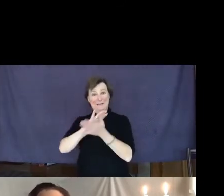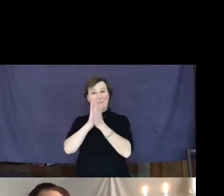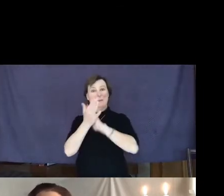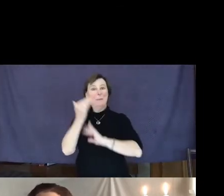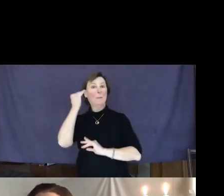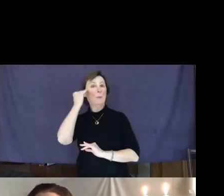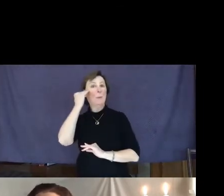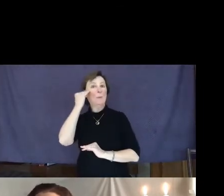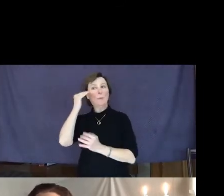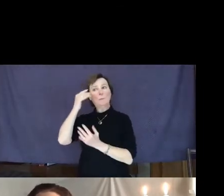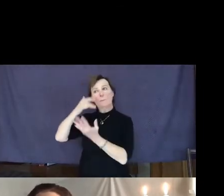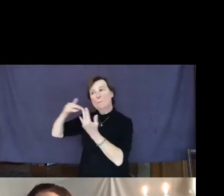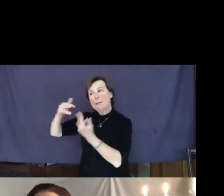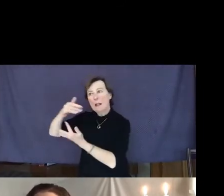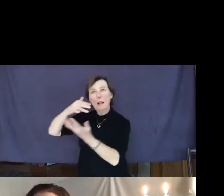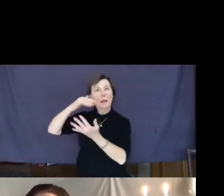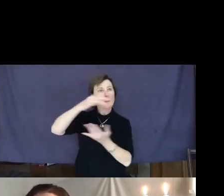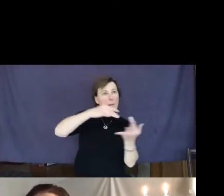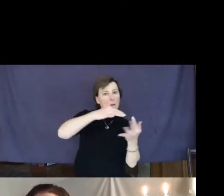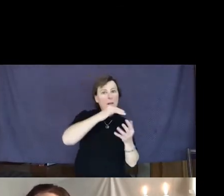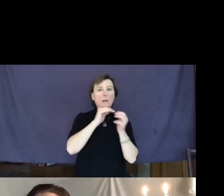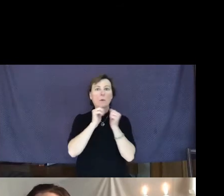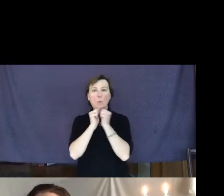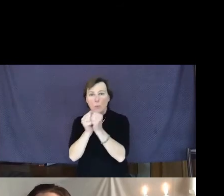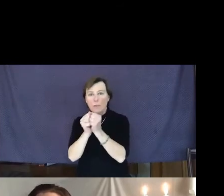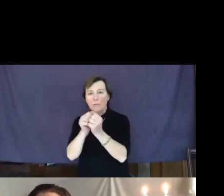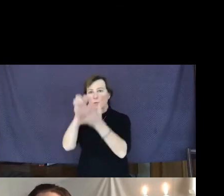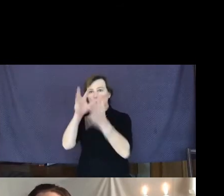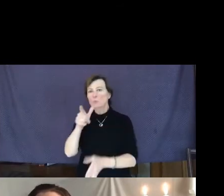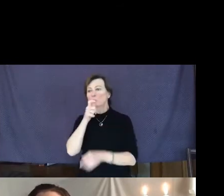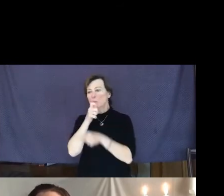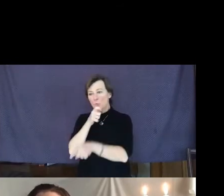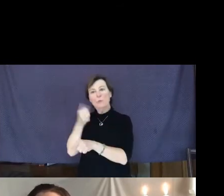students who were protesting, and supporting